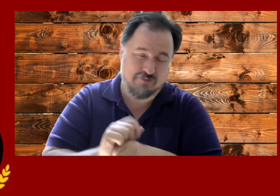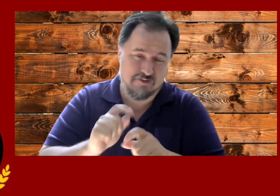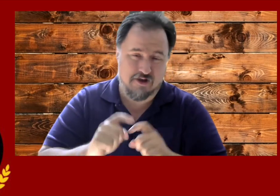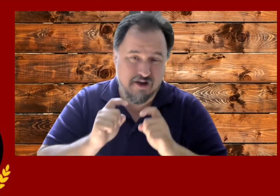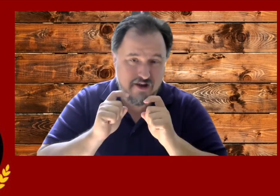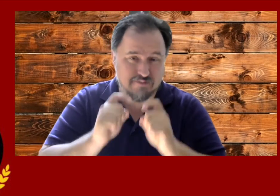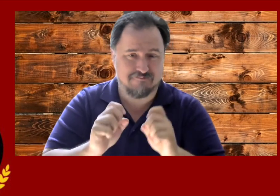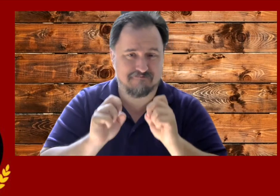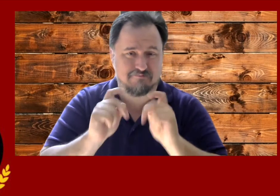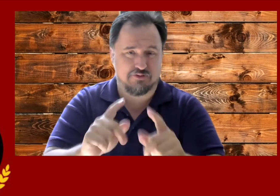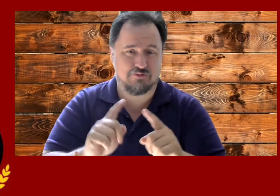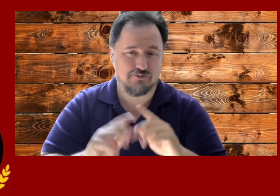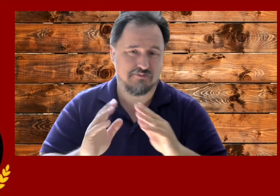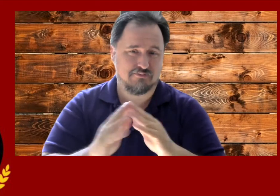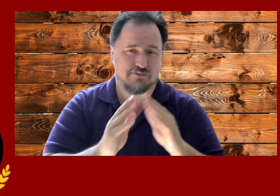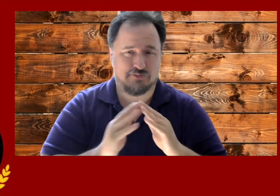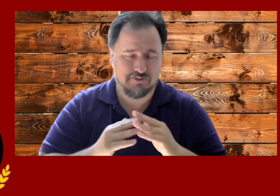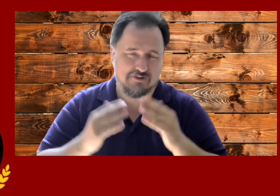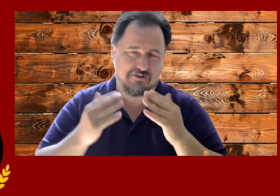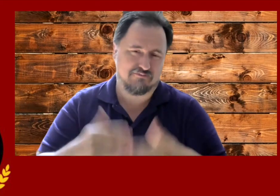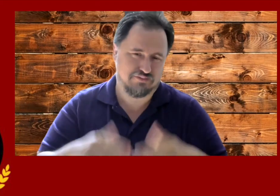the community.